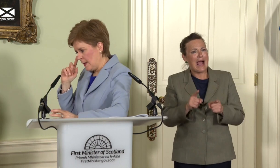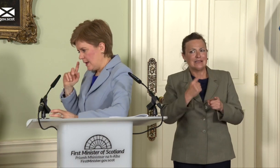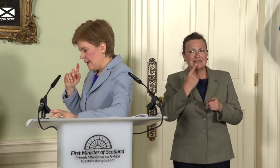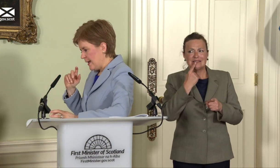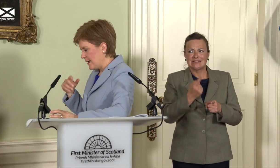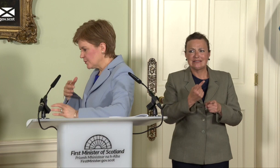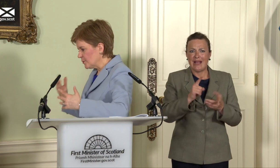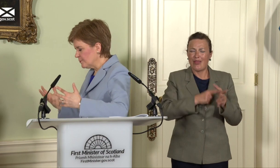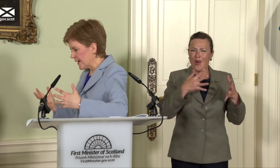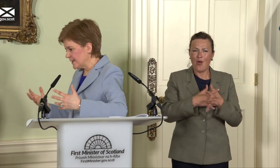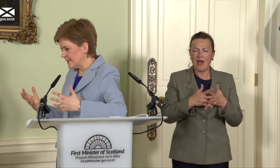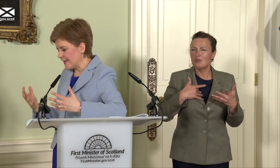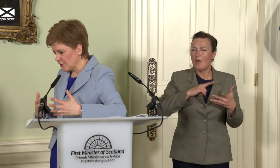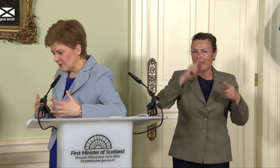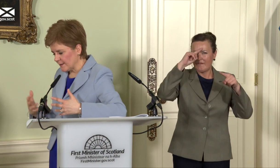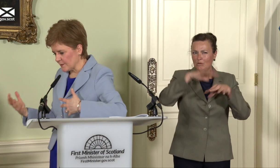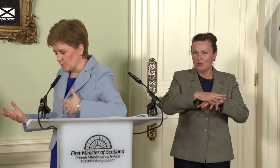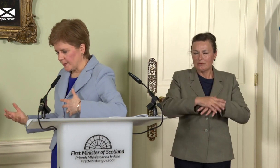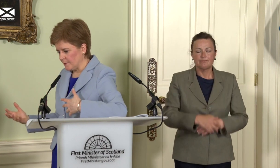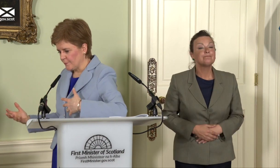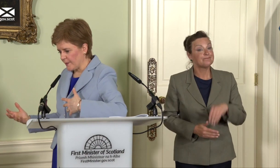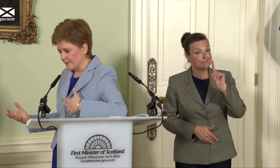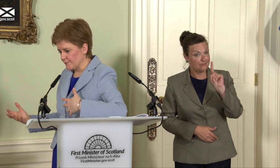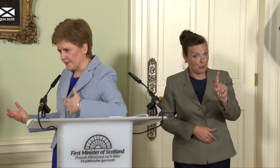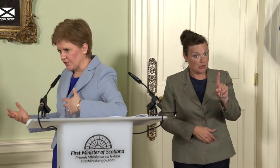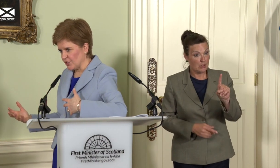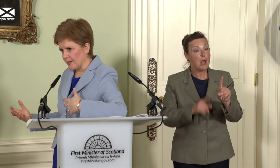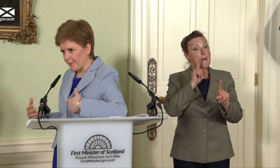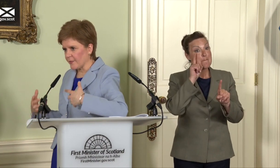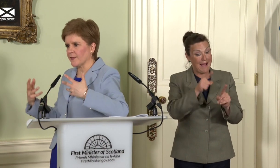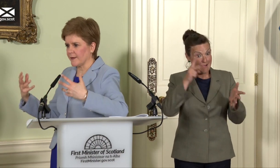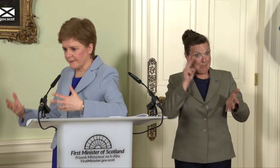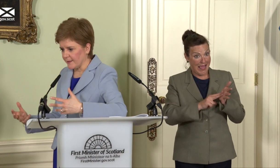Look, my intention is that it will be before the end of next year. I think there is